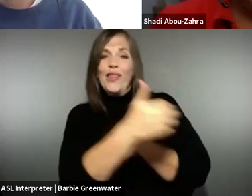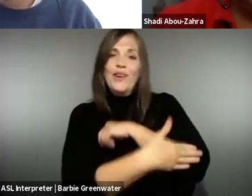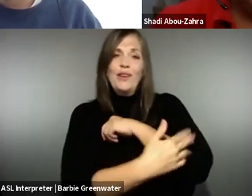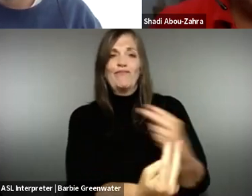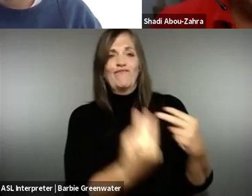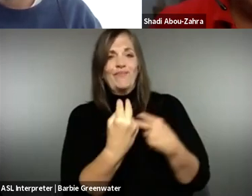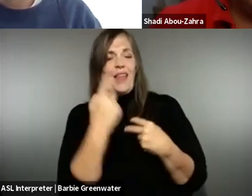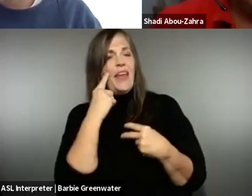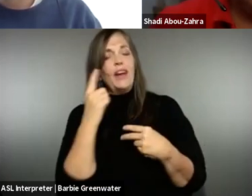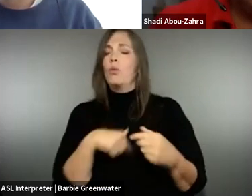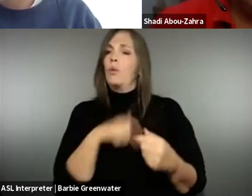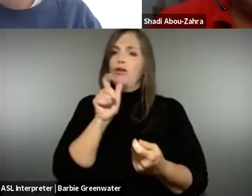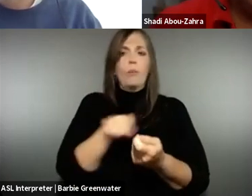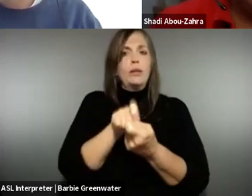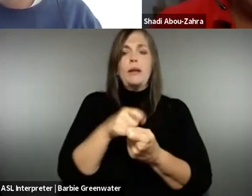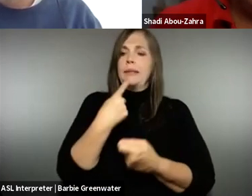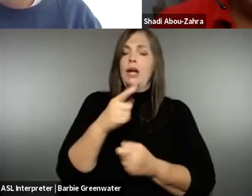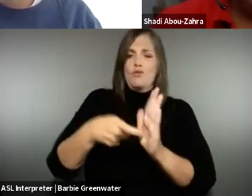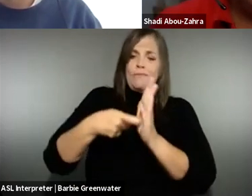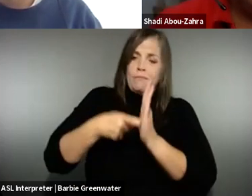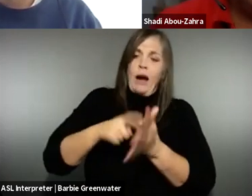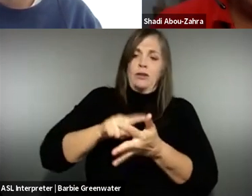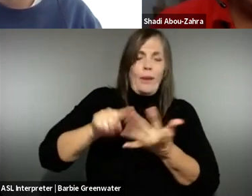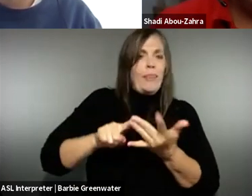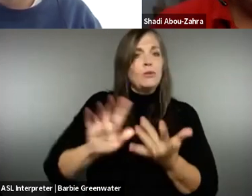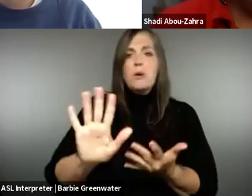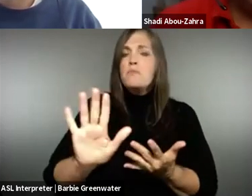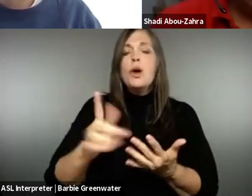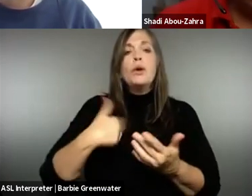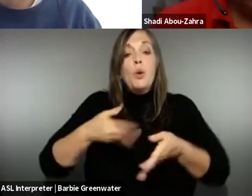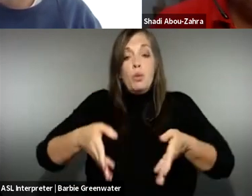despite what some people on the other side of the channel might think, it's